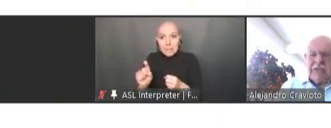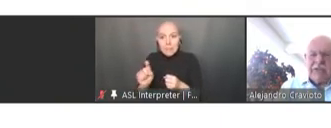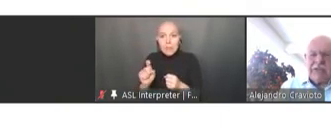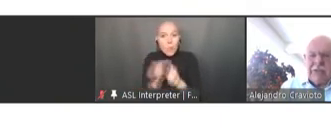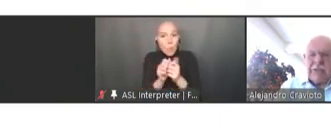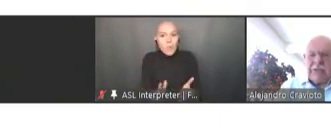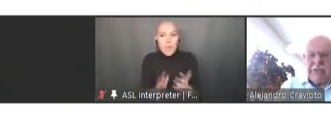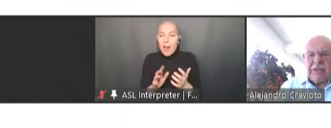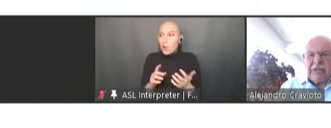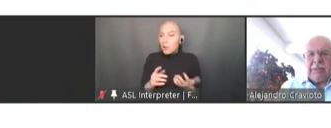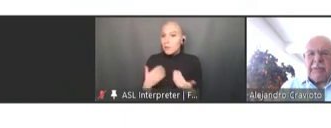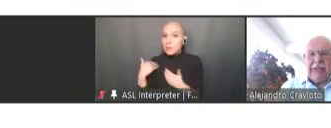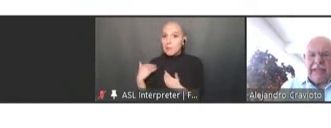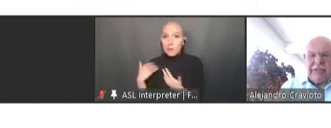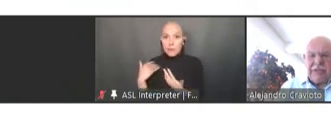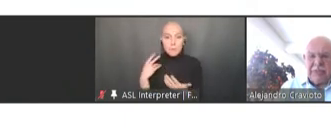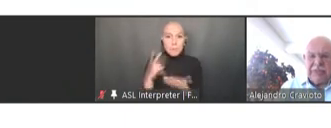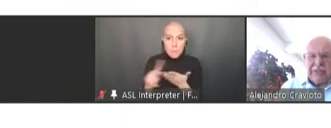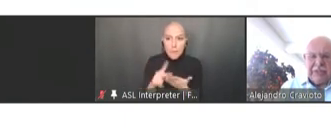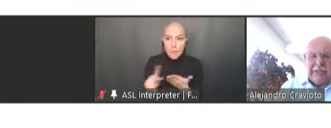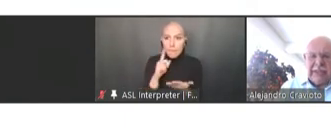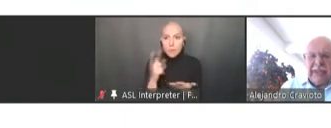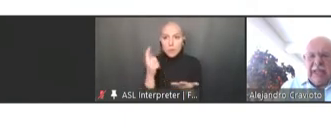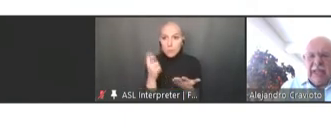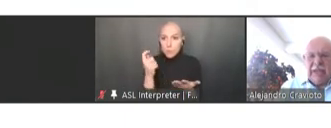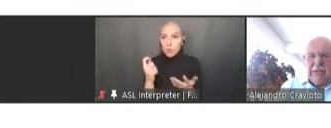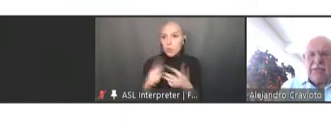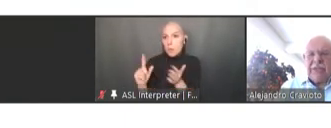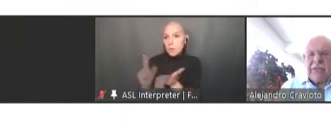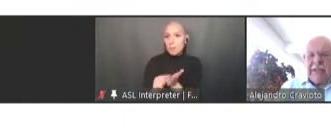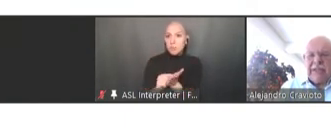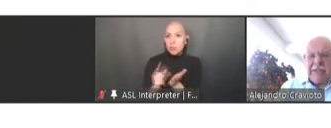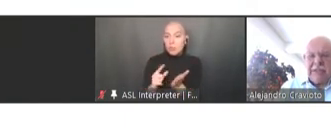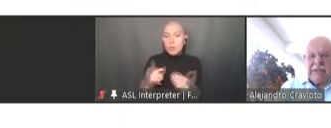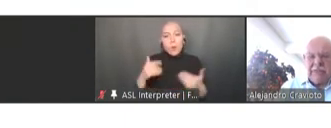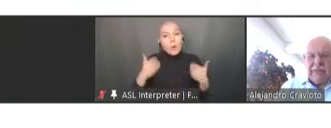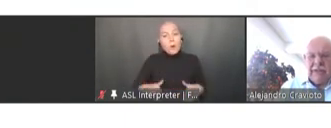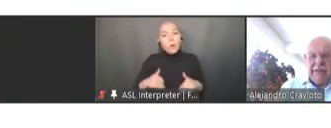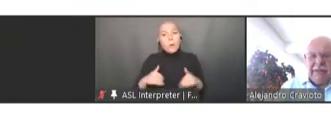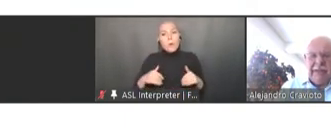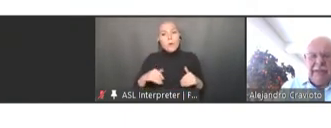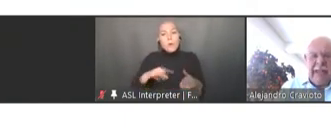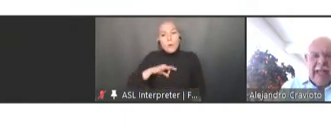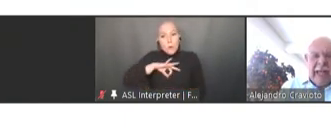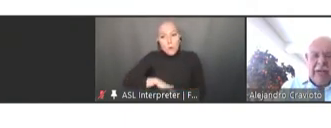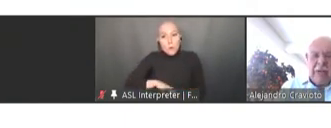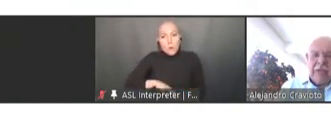subscriptions to these publications which has been a huge advantage for everything and also